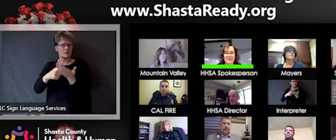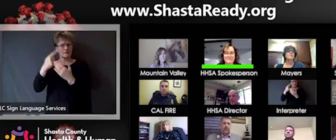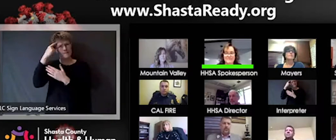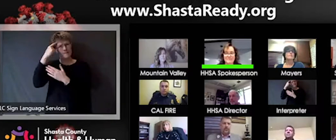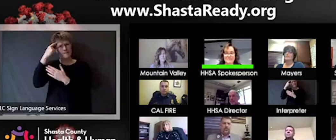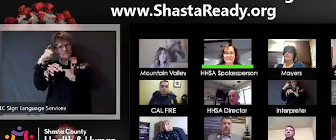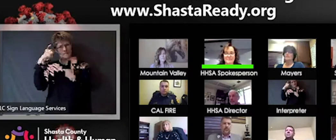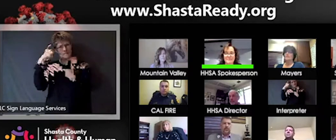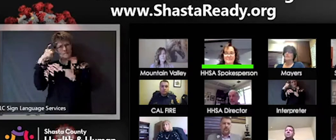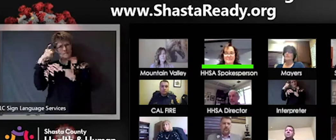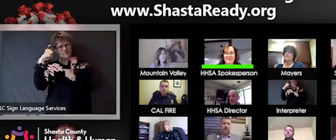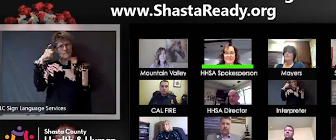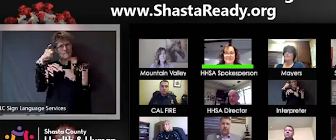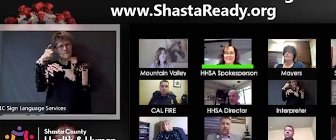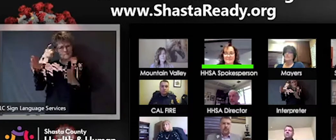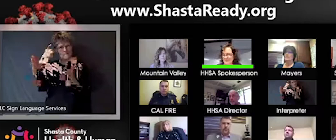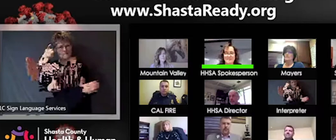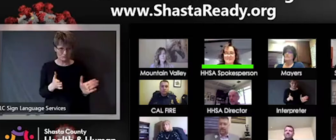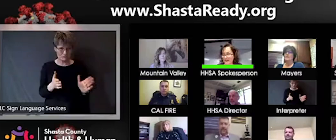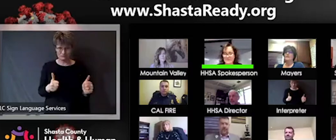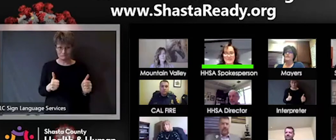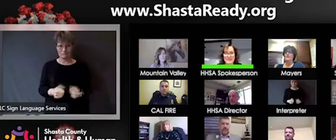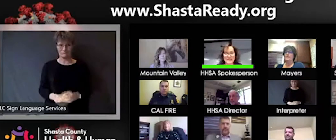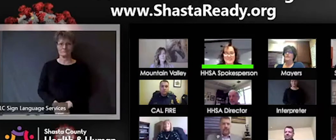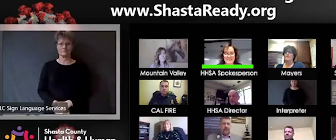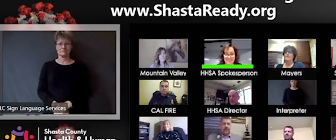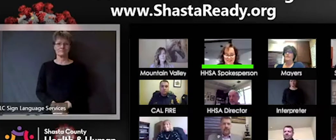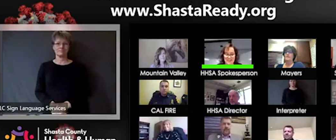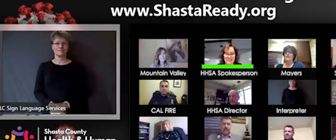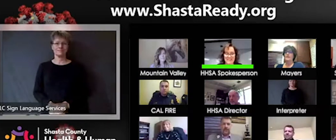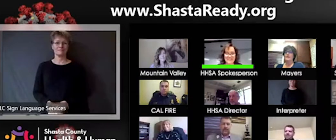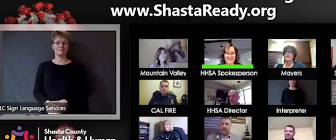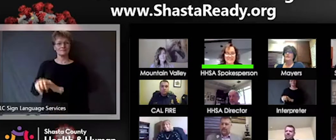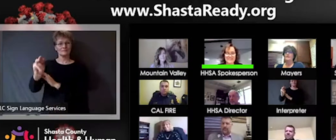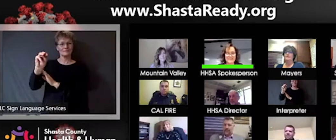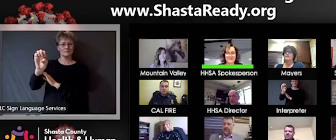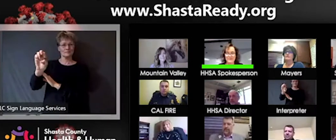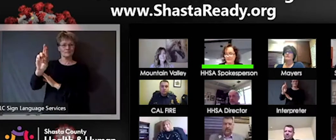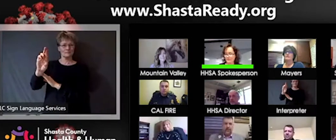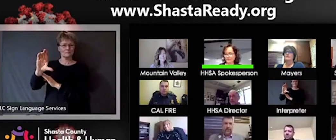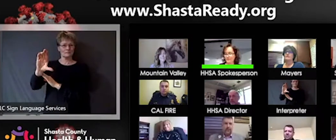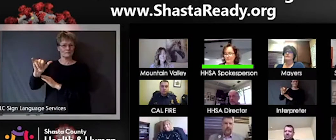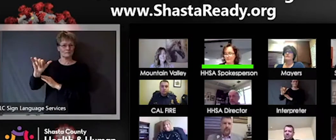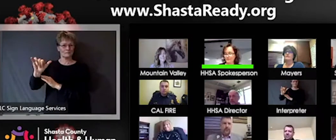that sound like a plan? Okay, hearing no objections, Mercy Medical Center.